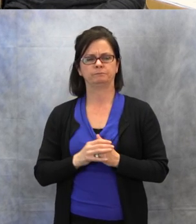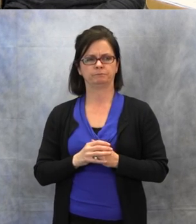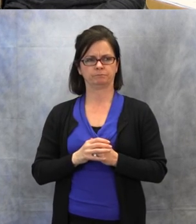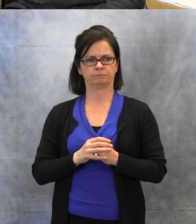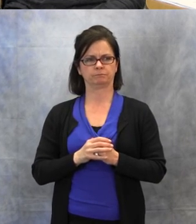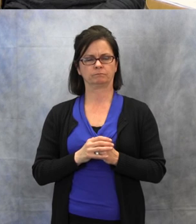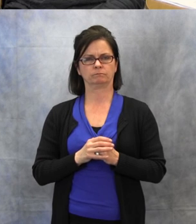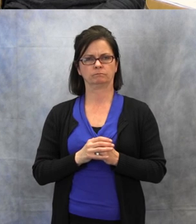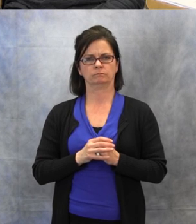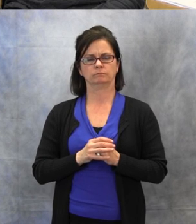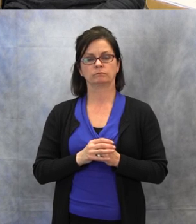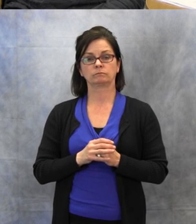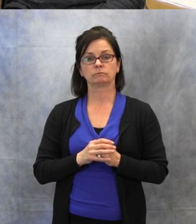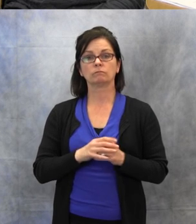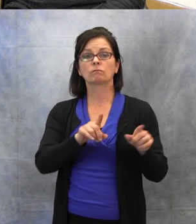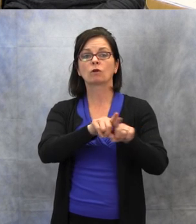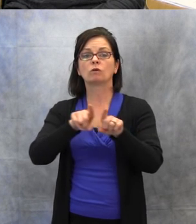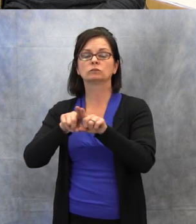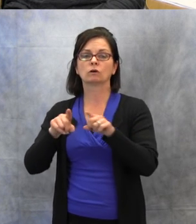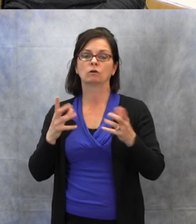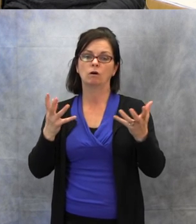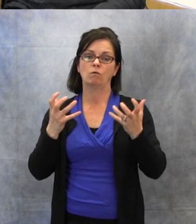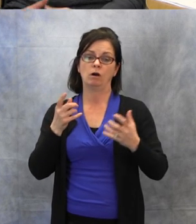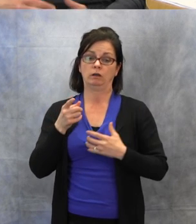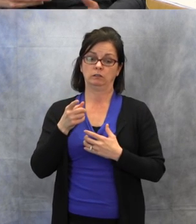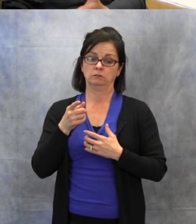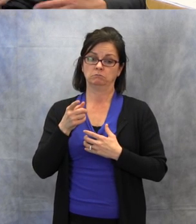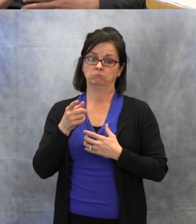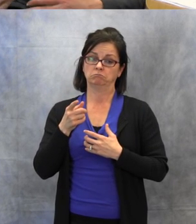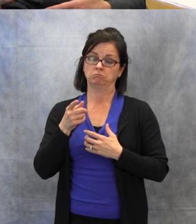Also, you want to think about respecting that turn-taking